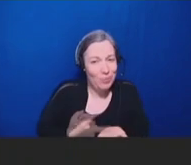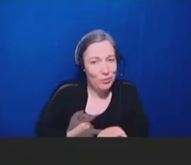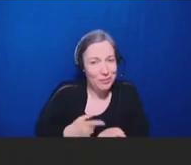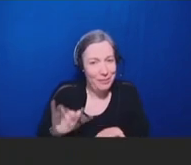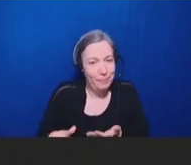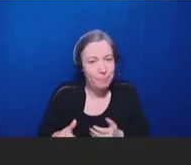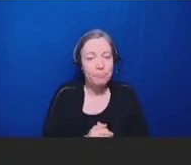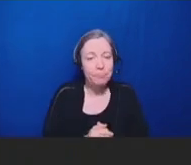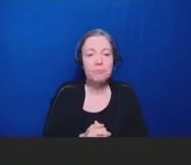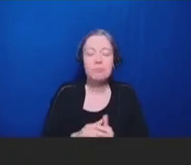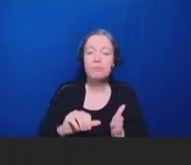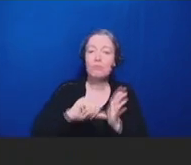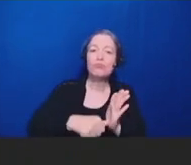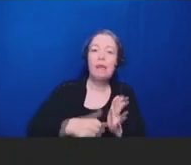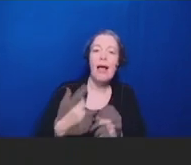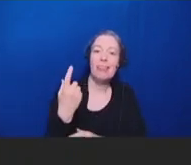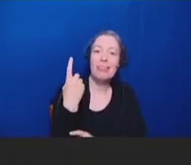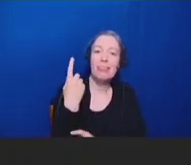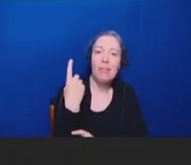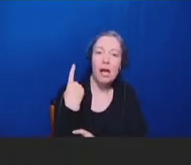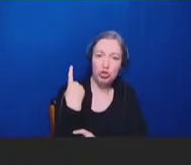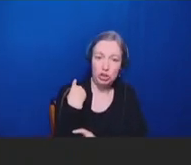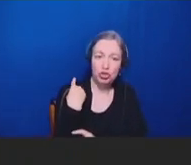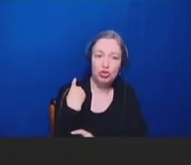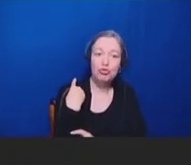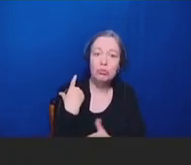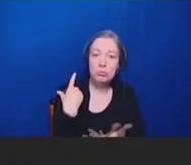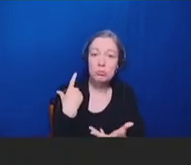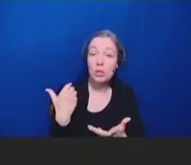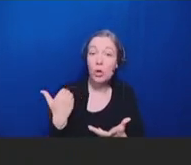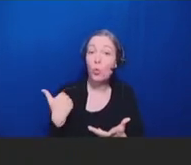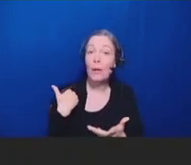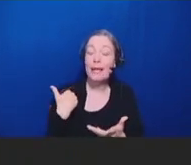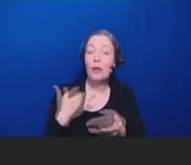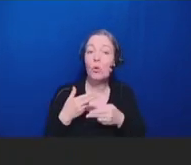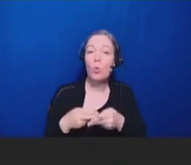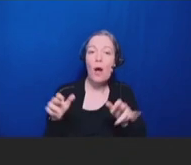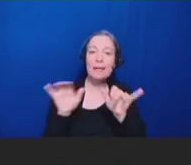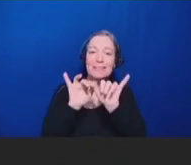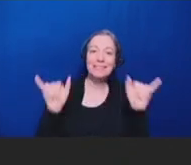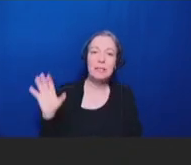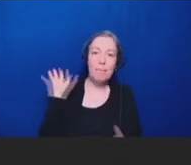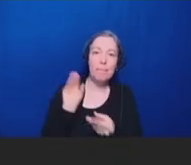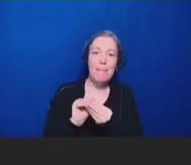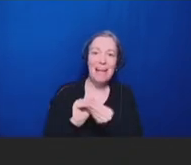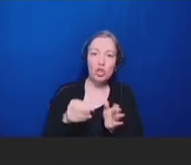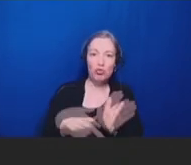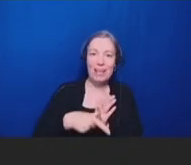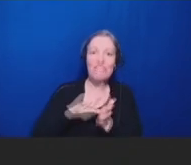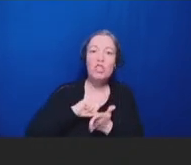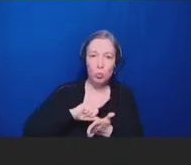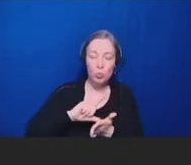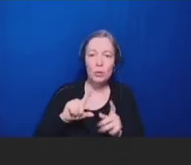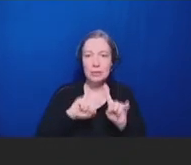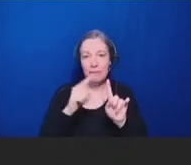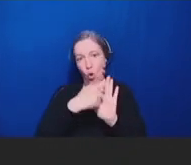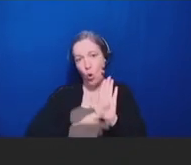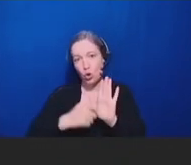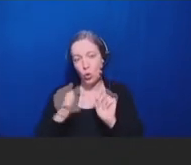I will highlight, last year, there was a systematic review of articles with vaccine fatigue. And